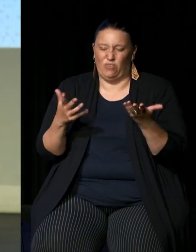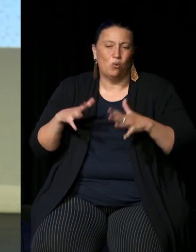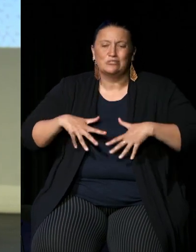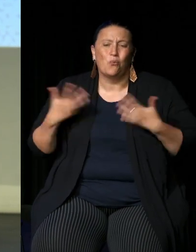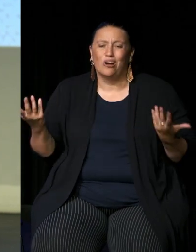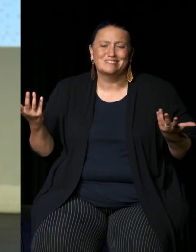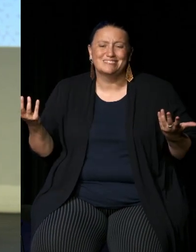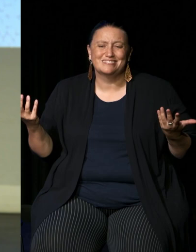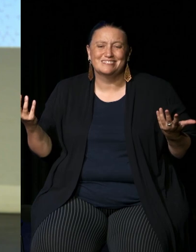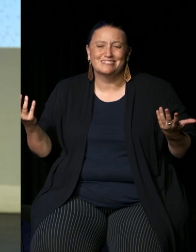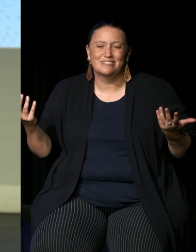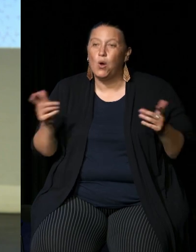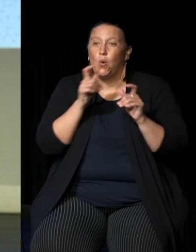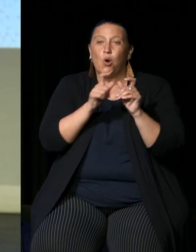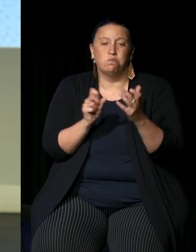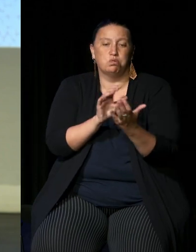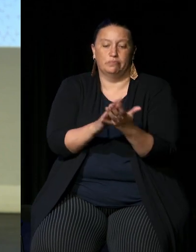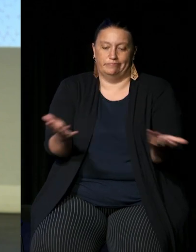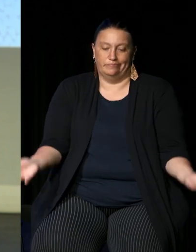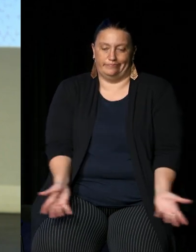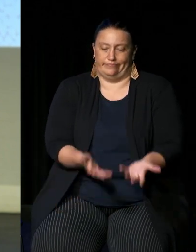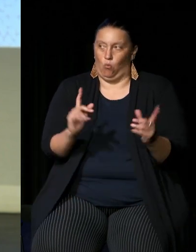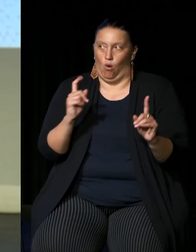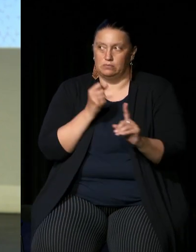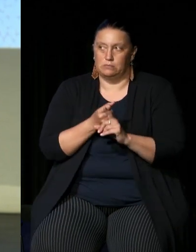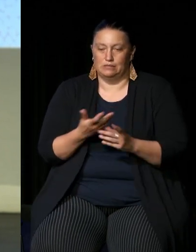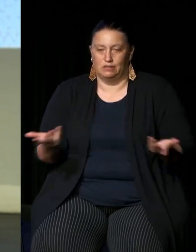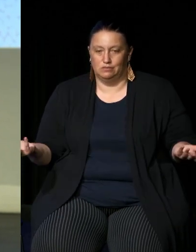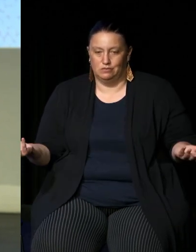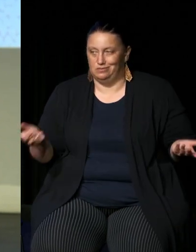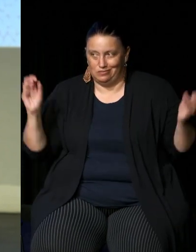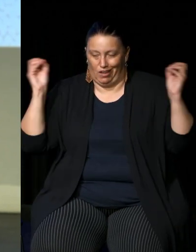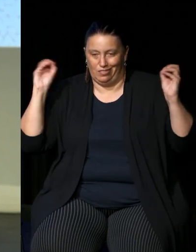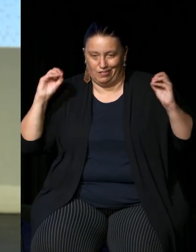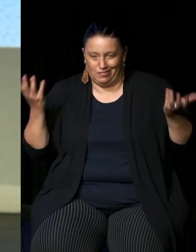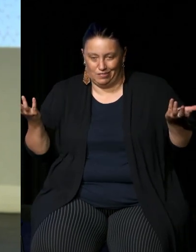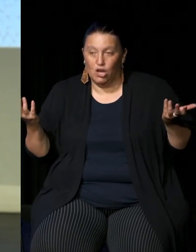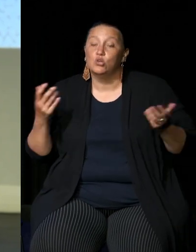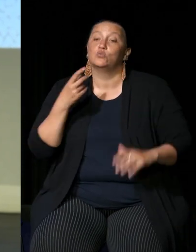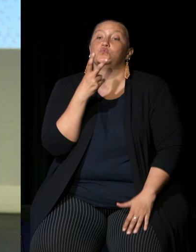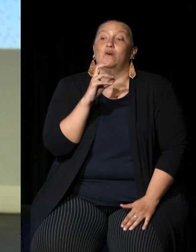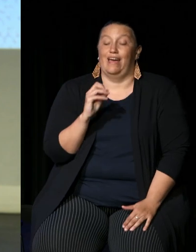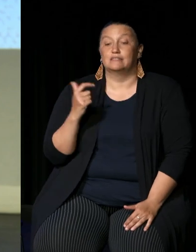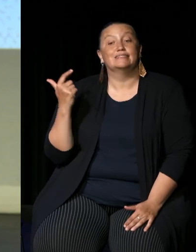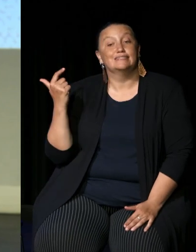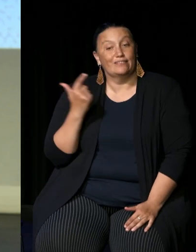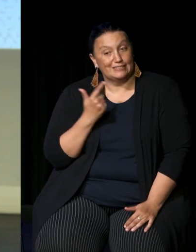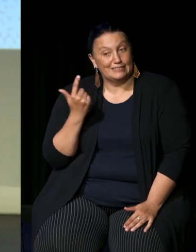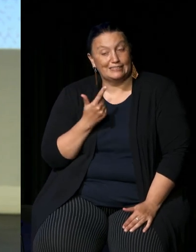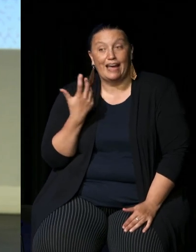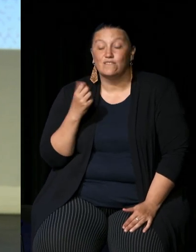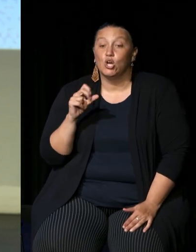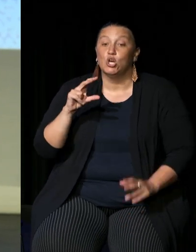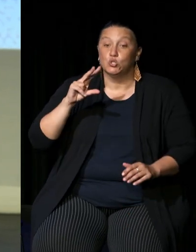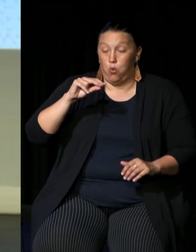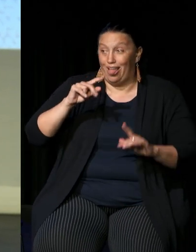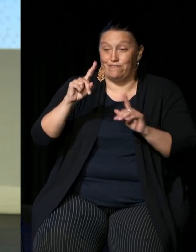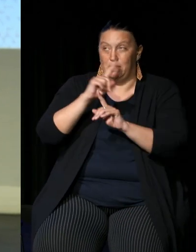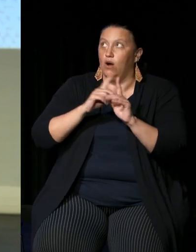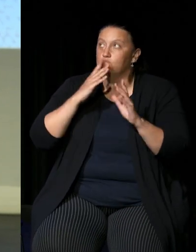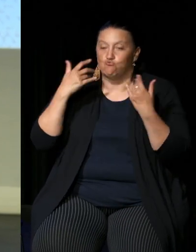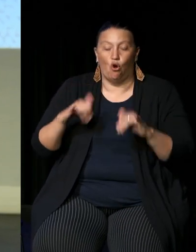is because it makes no practical difference so in 2017 there were 13 meetings across the